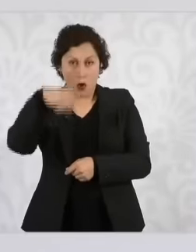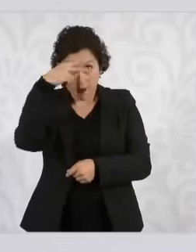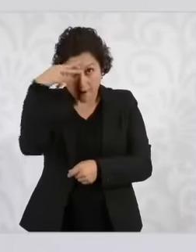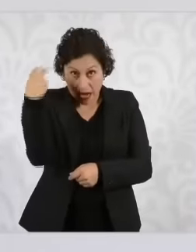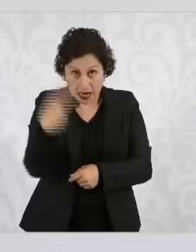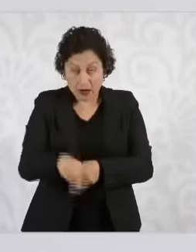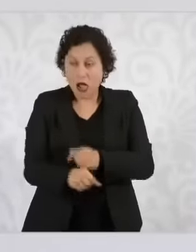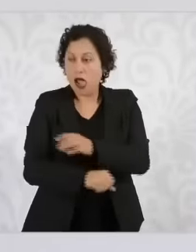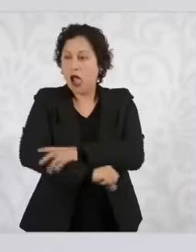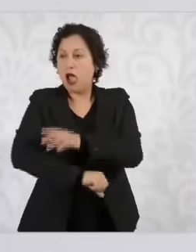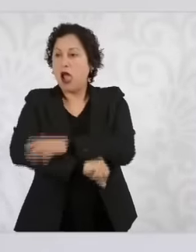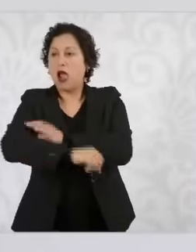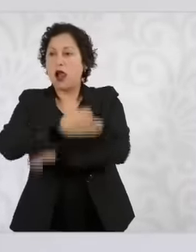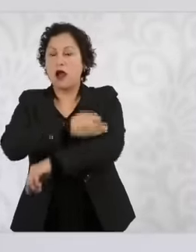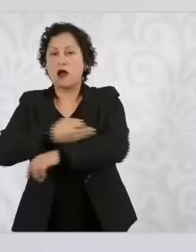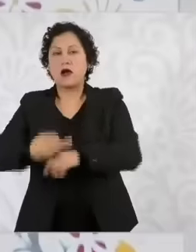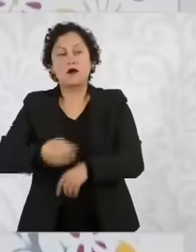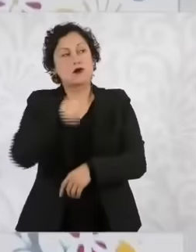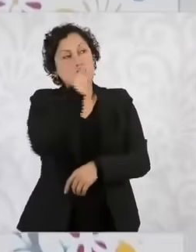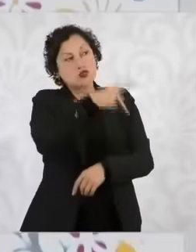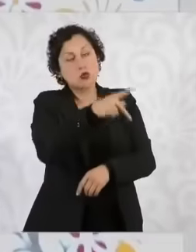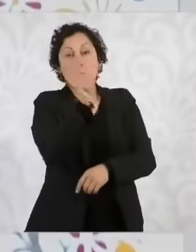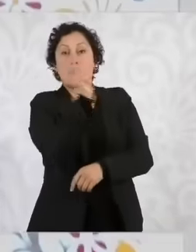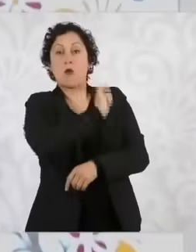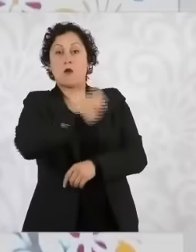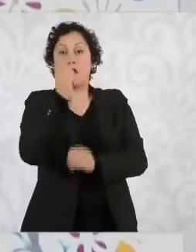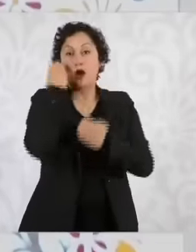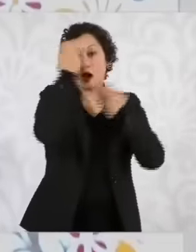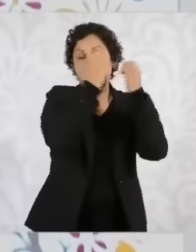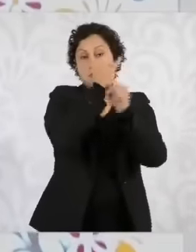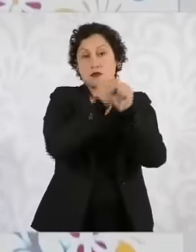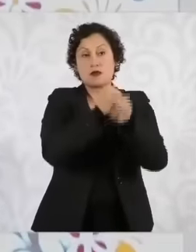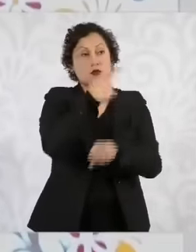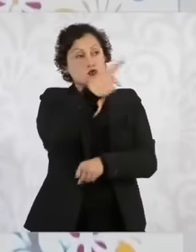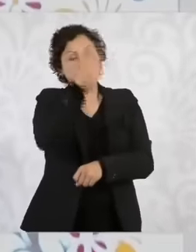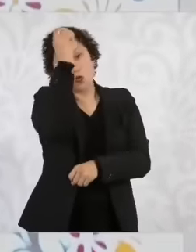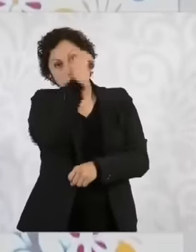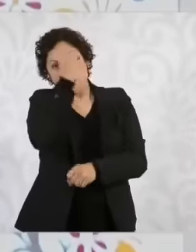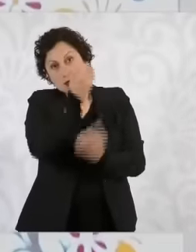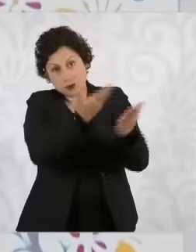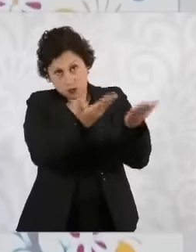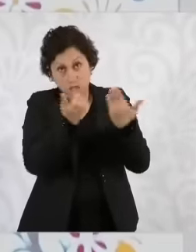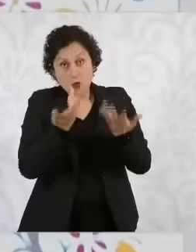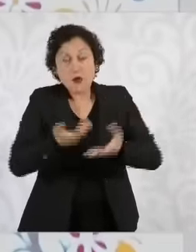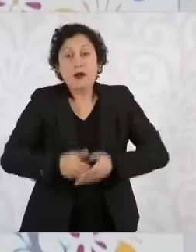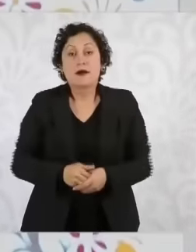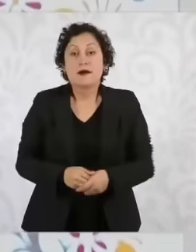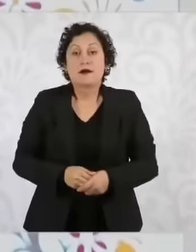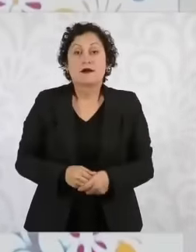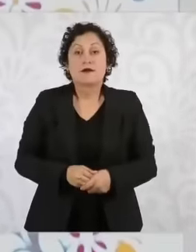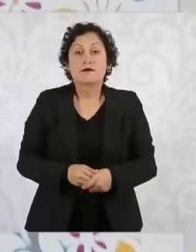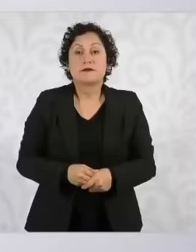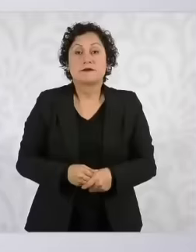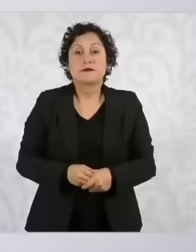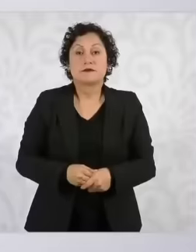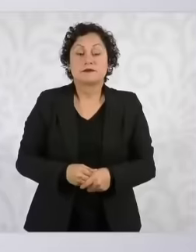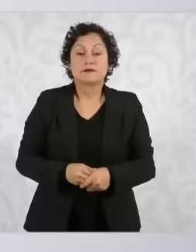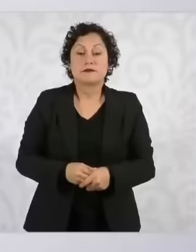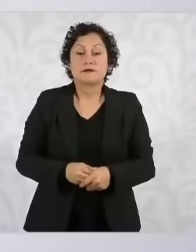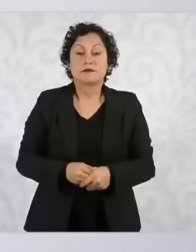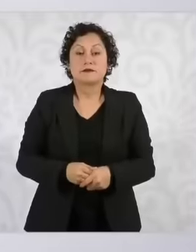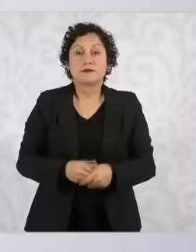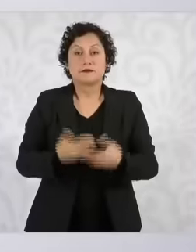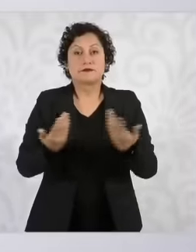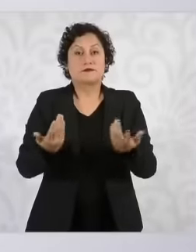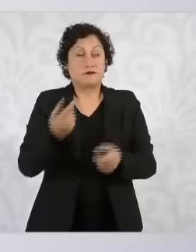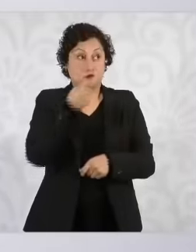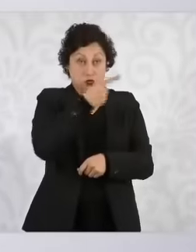the great Harvard scholars think about it why Let's see if this one seems to you also